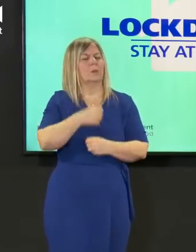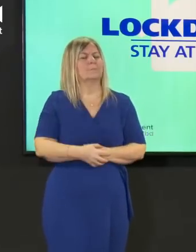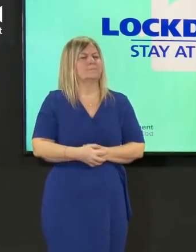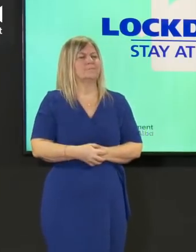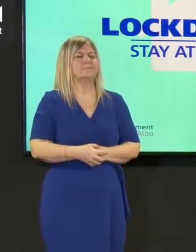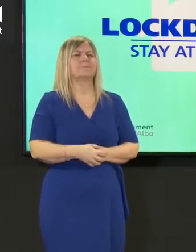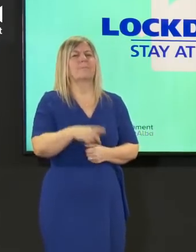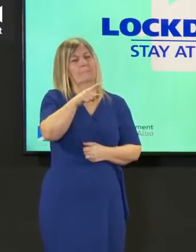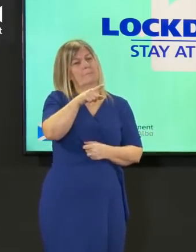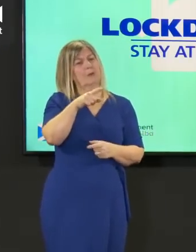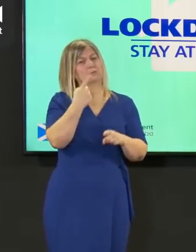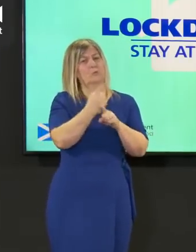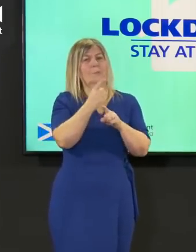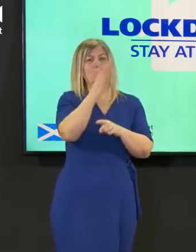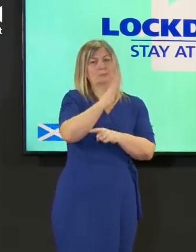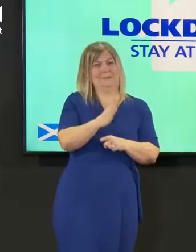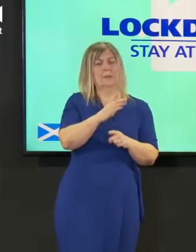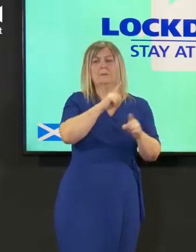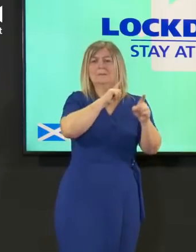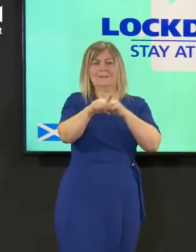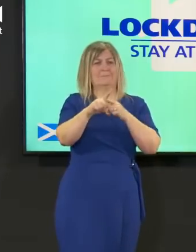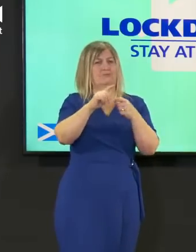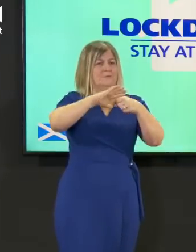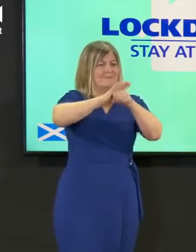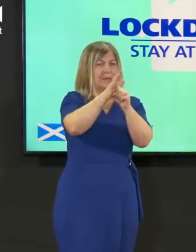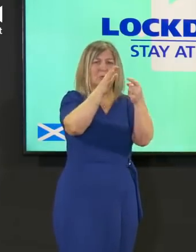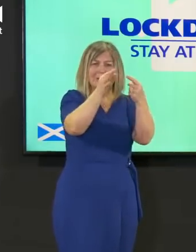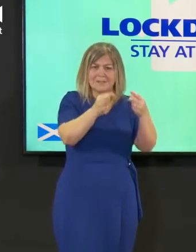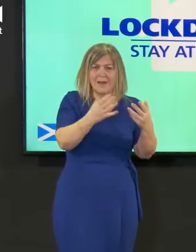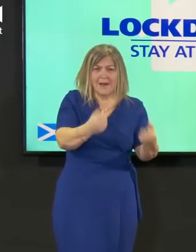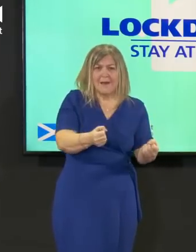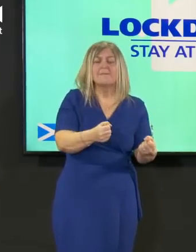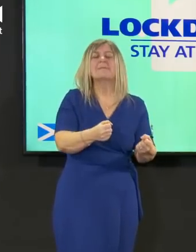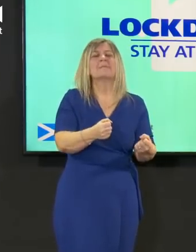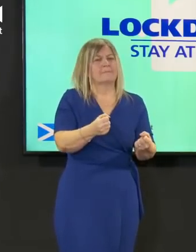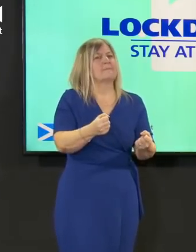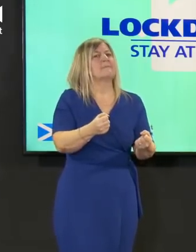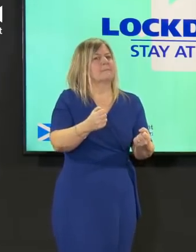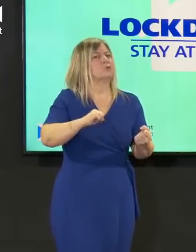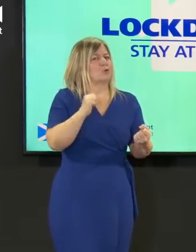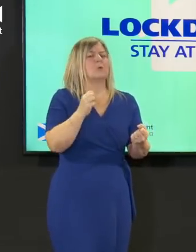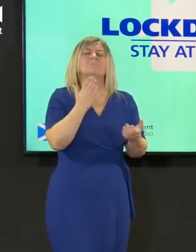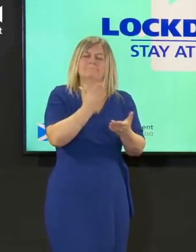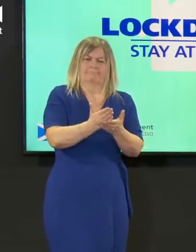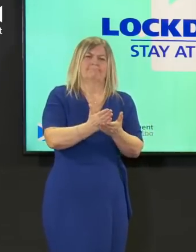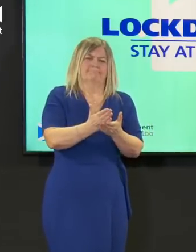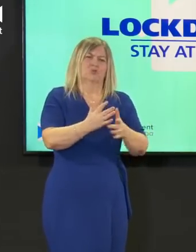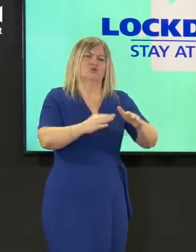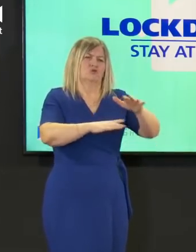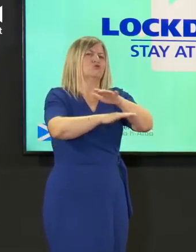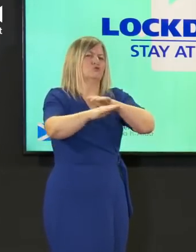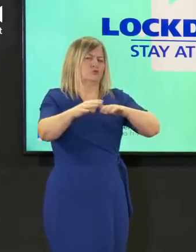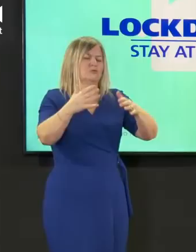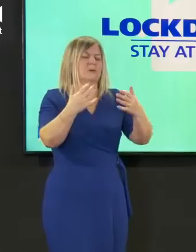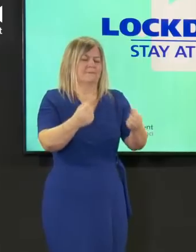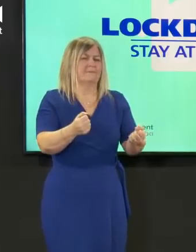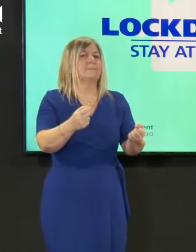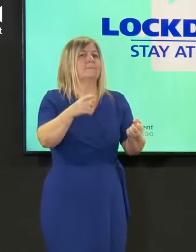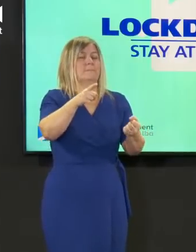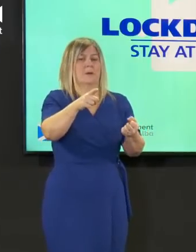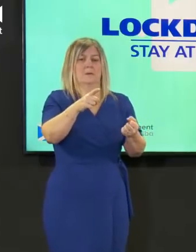to is the fact that um test and protect our contact tracing exercise has really come in